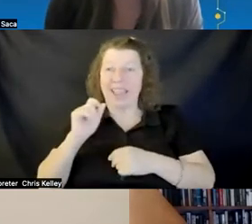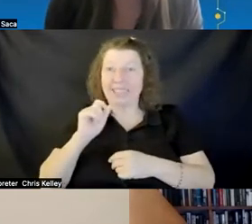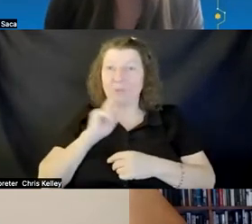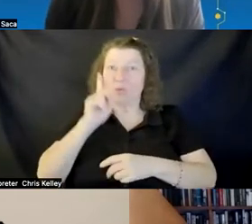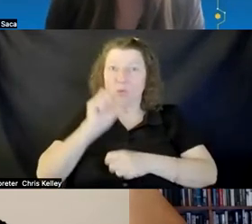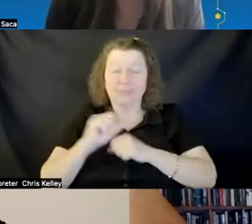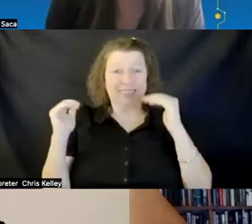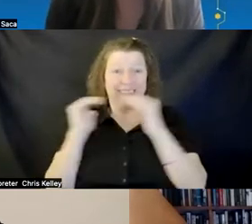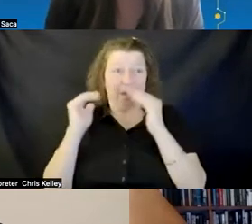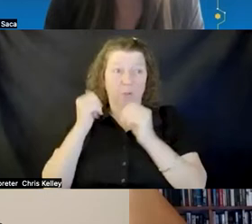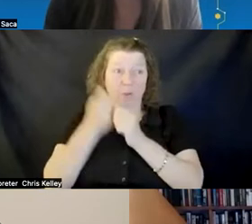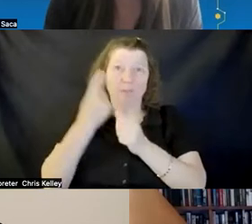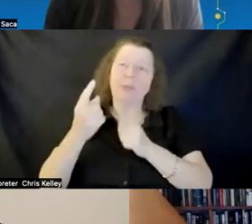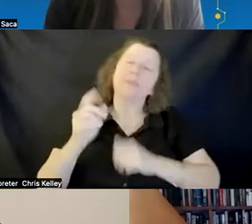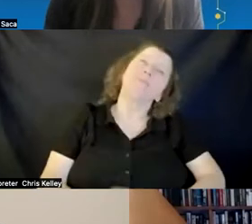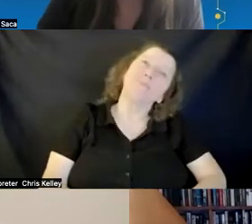not a complete answer but that's my initial thought on that